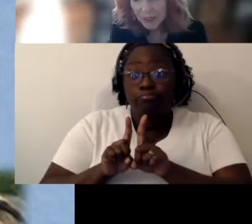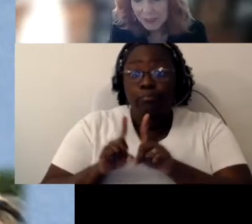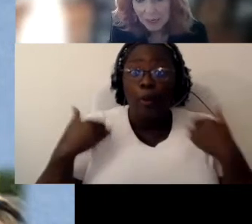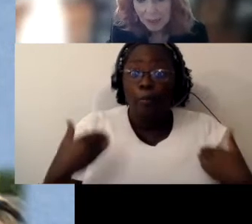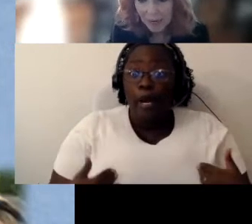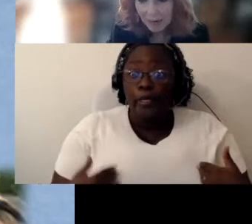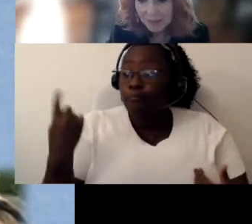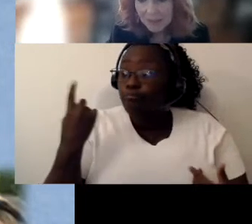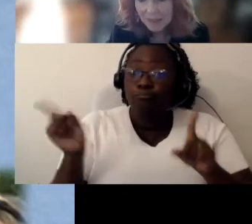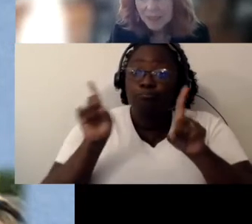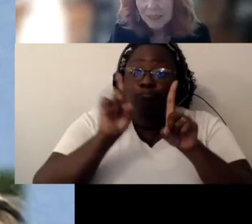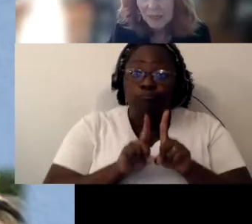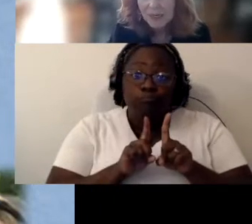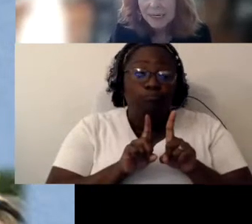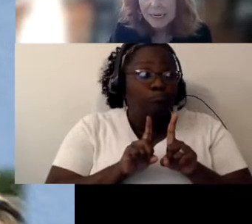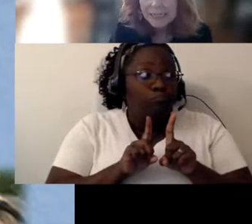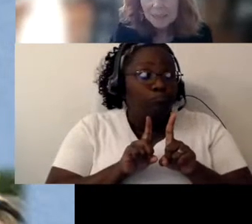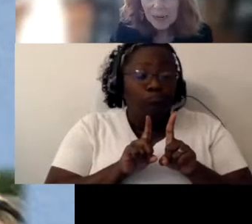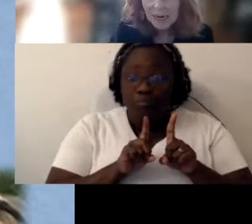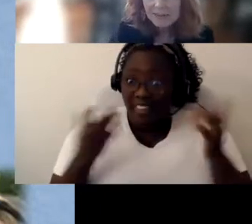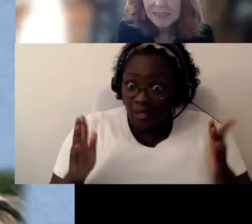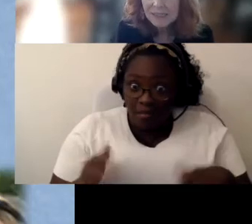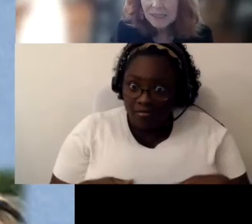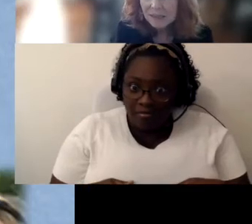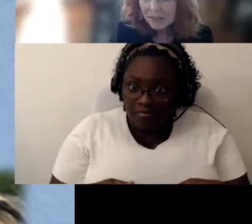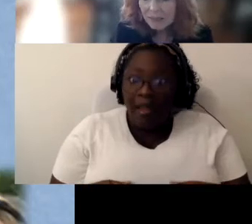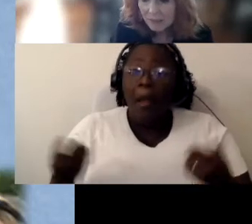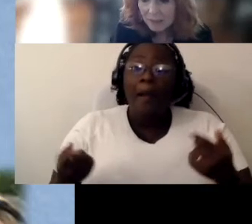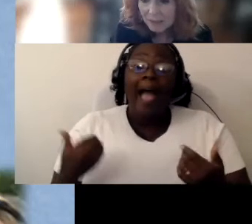It's not about having somebody there it's about having a skill set there